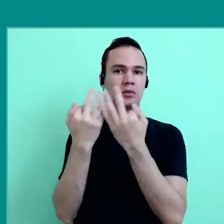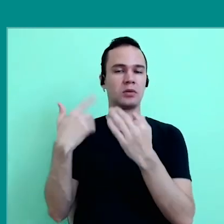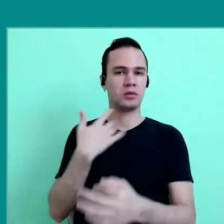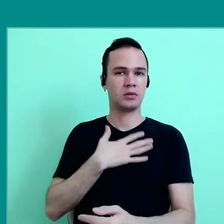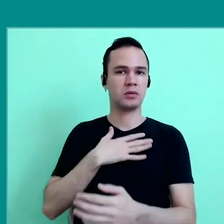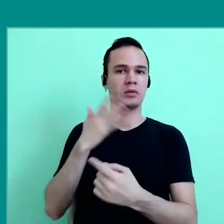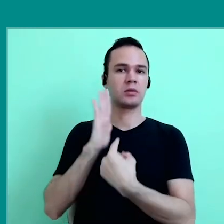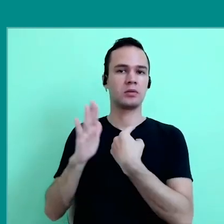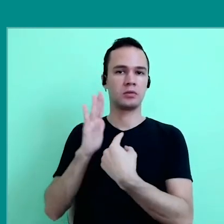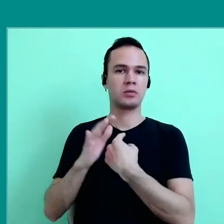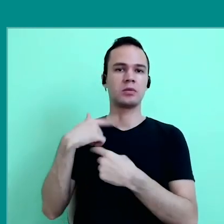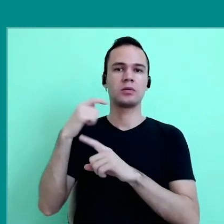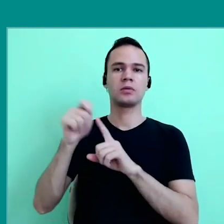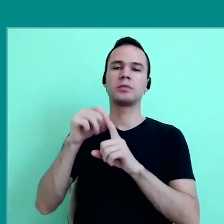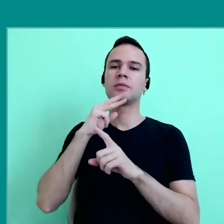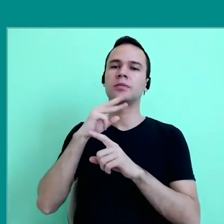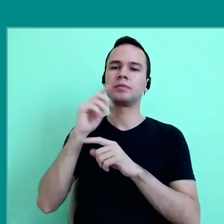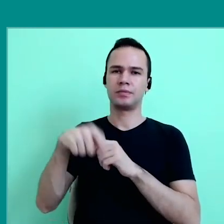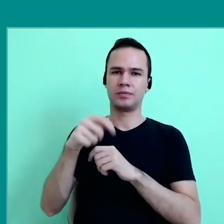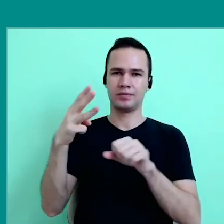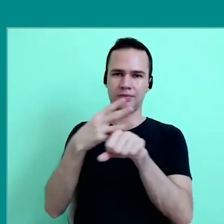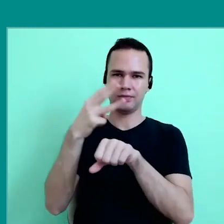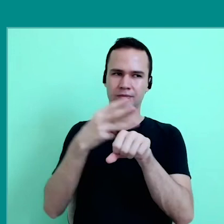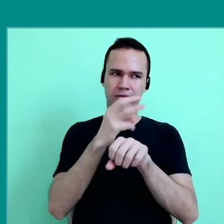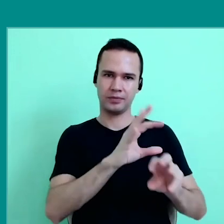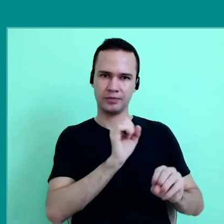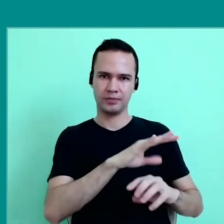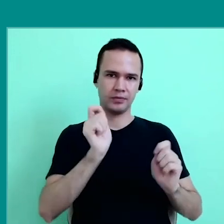if you asked me in March 2020: You can use the WhatsApp to teach?